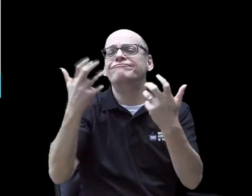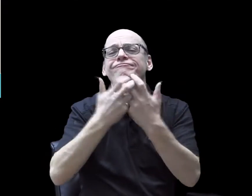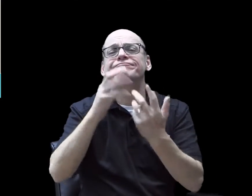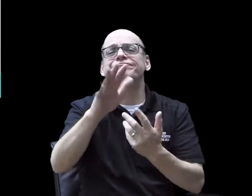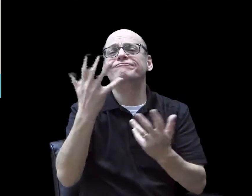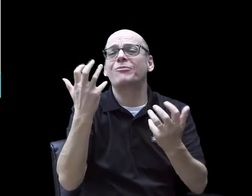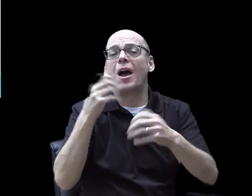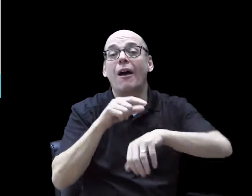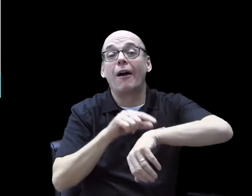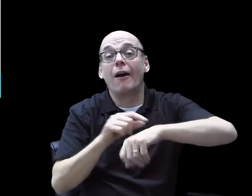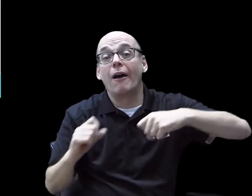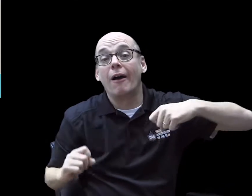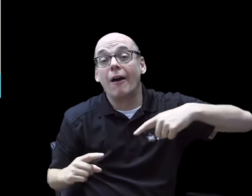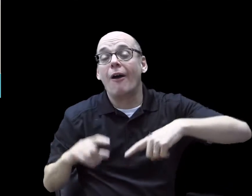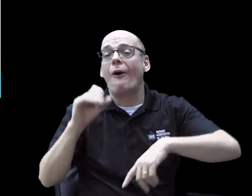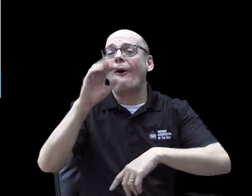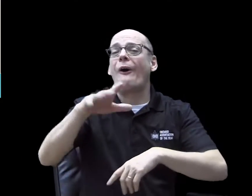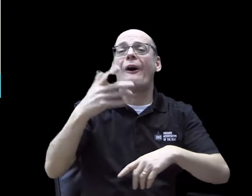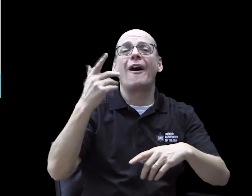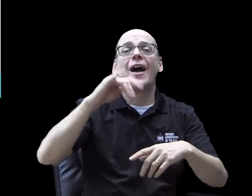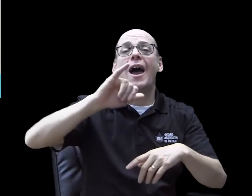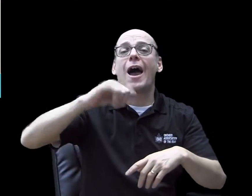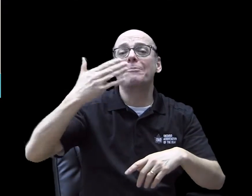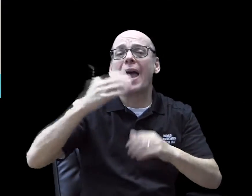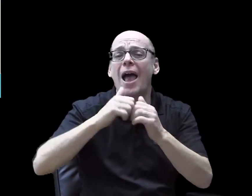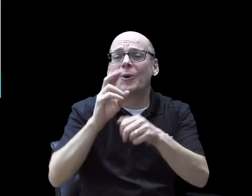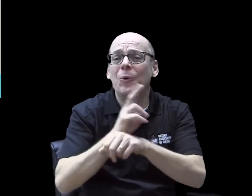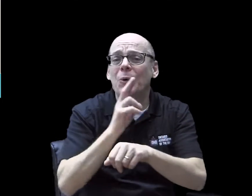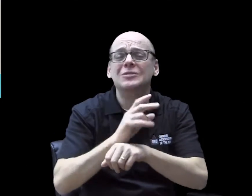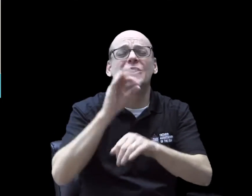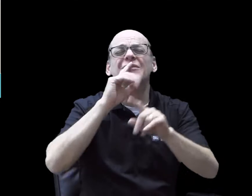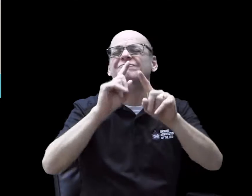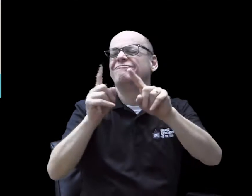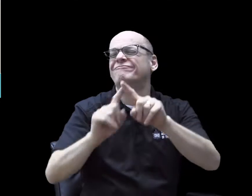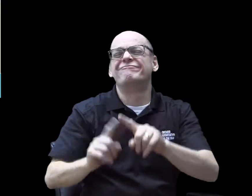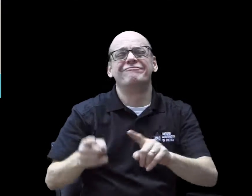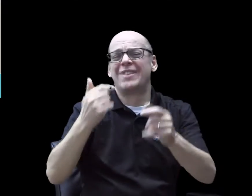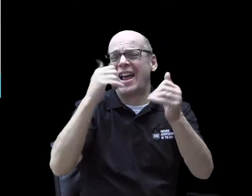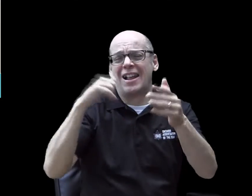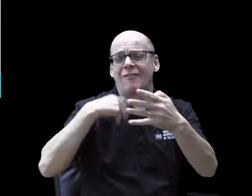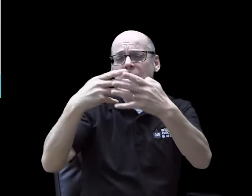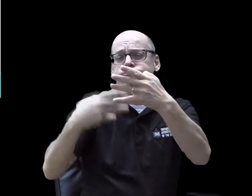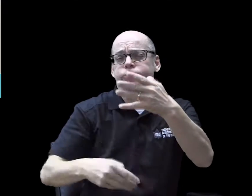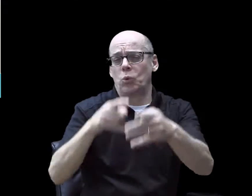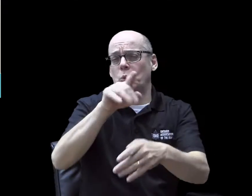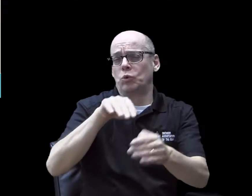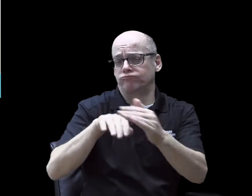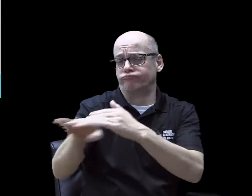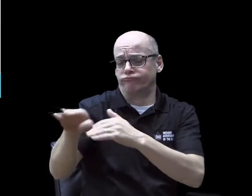For any sessions you want, such as how to use Fitness with Apple watch, to use iPad, and many more.